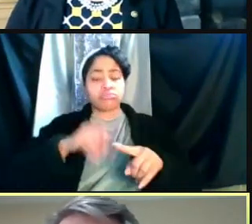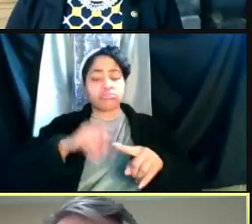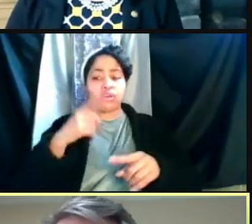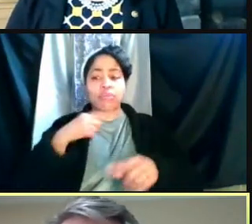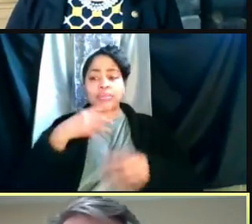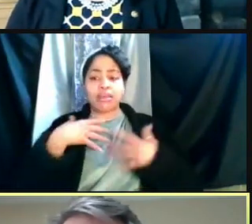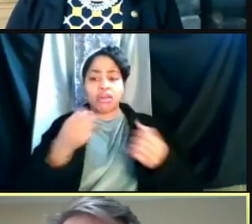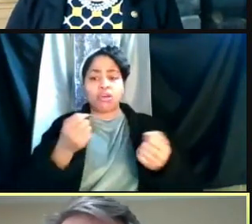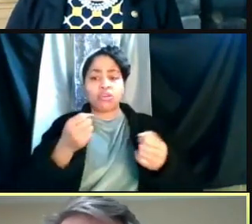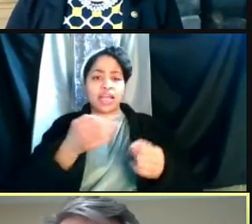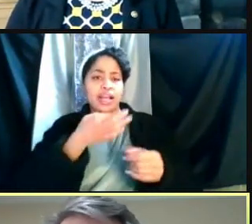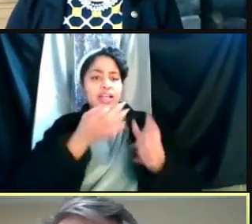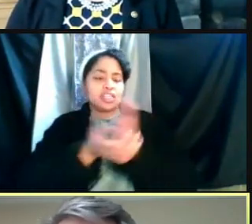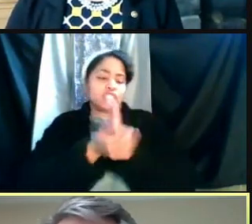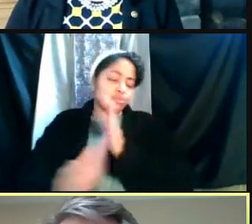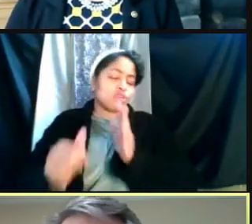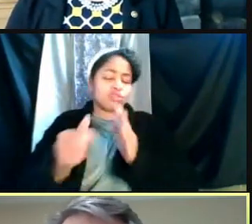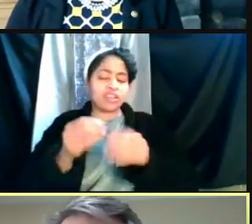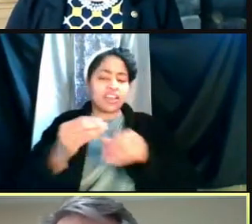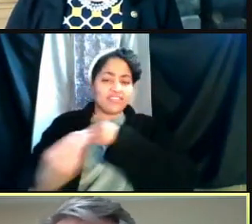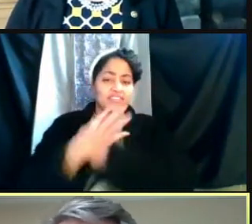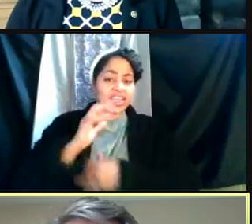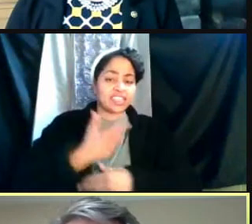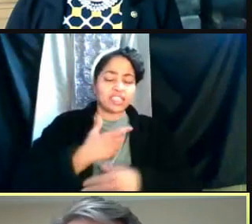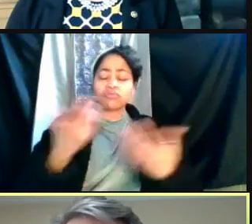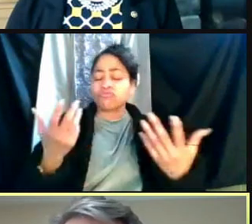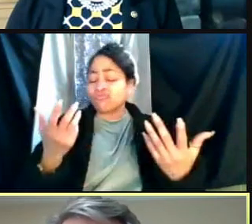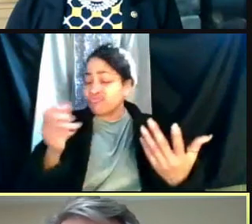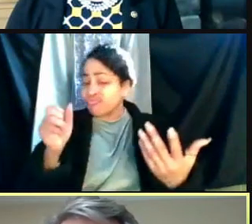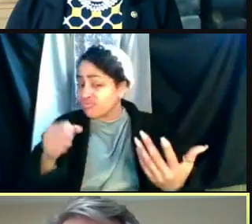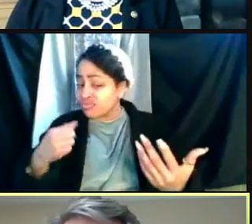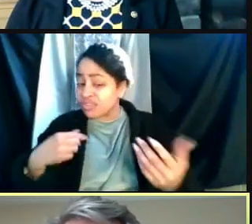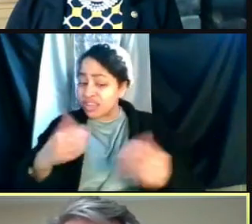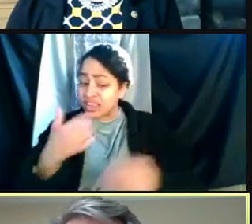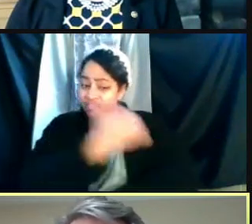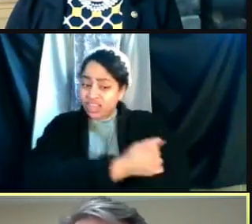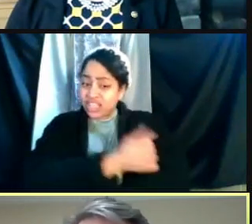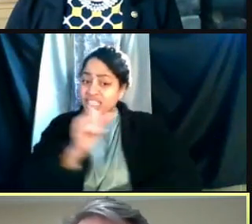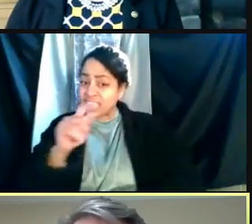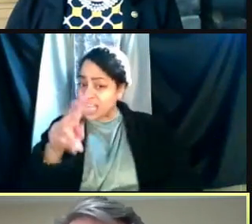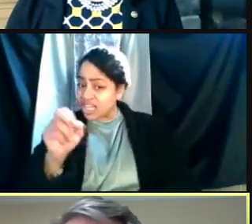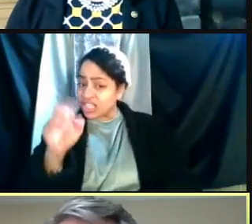to advise us on whether or not vaccination status will be able to be a sort of an opt-out